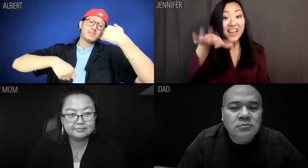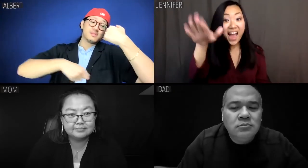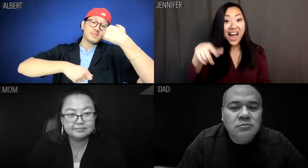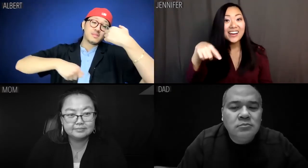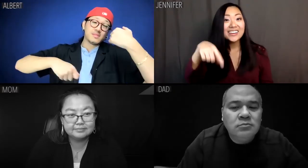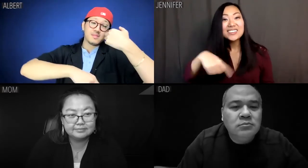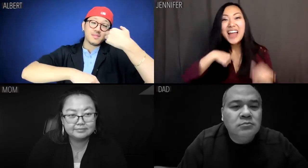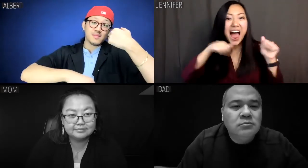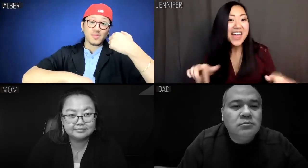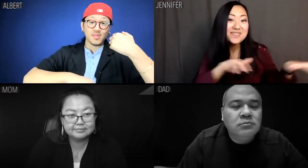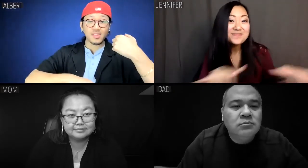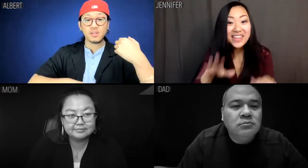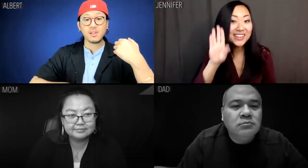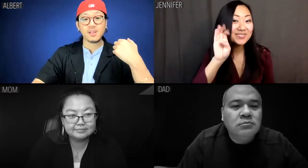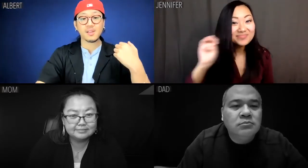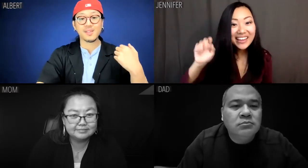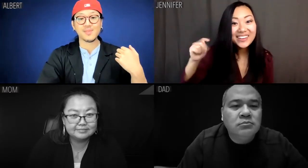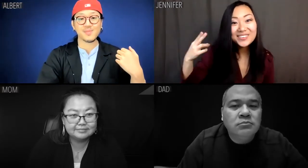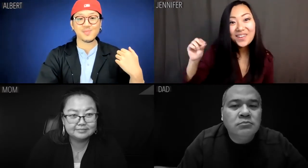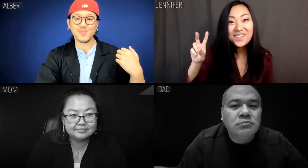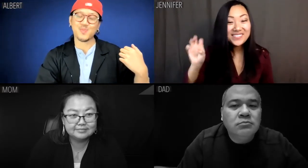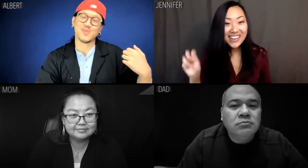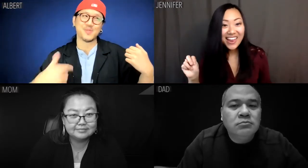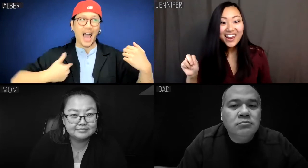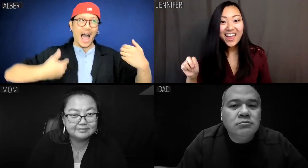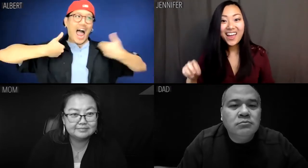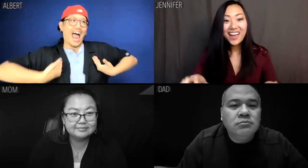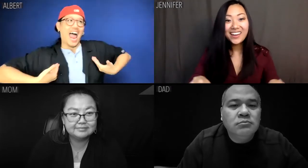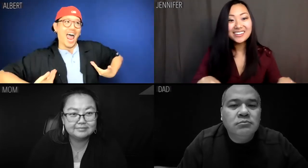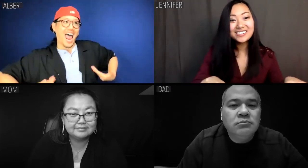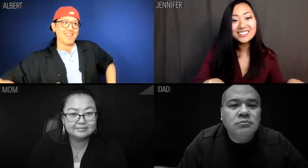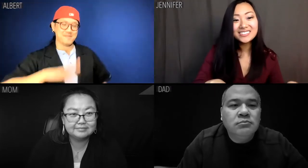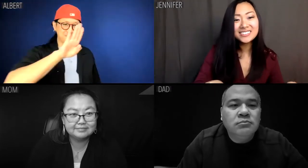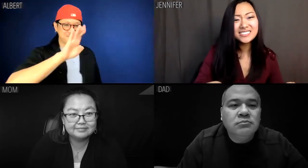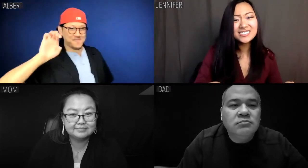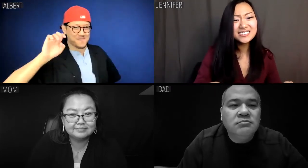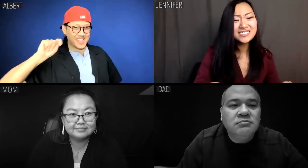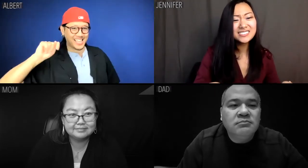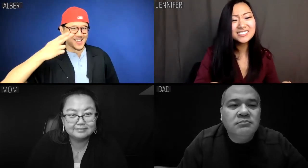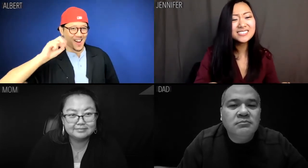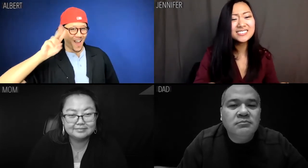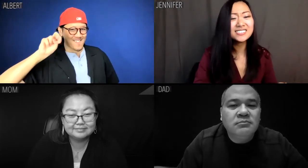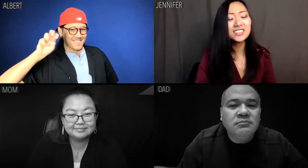Jennifer: I can play Beethoven Albert: I am Beethoven.